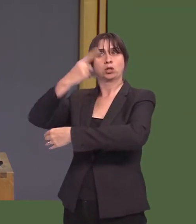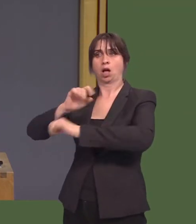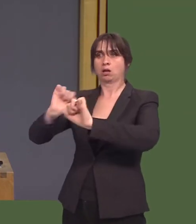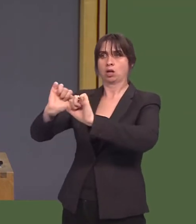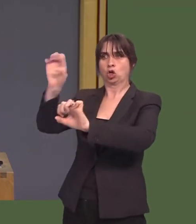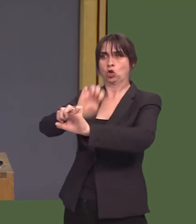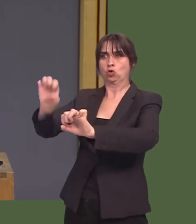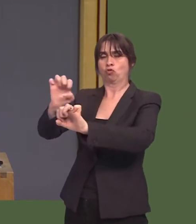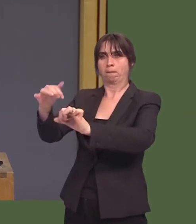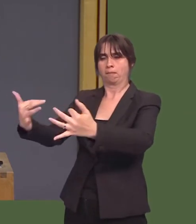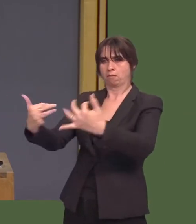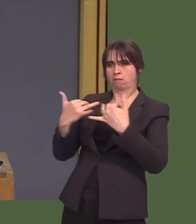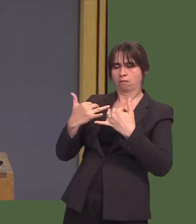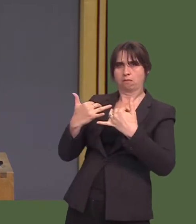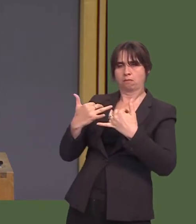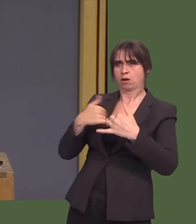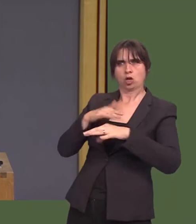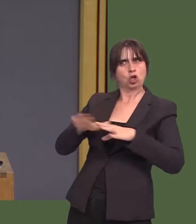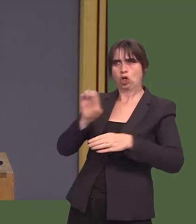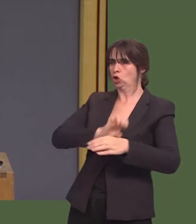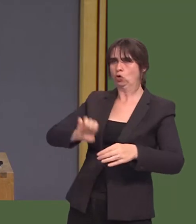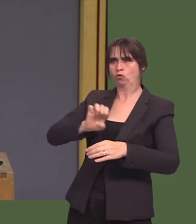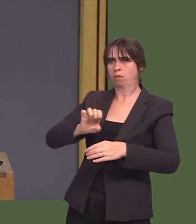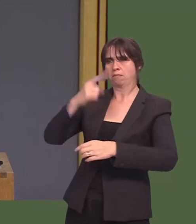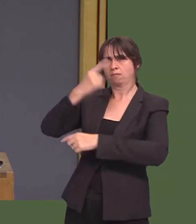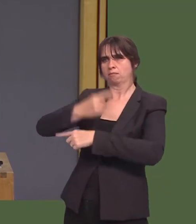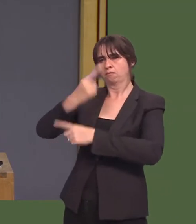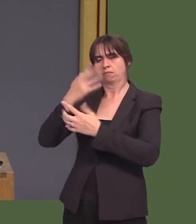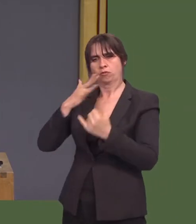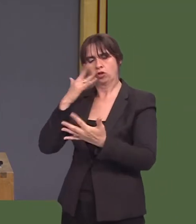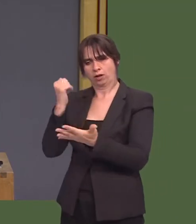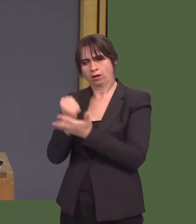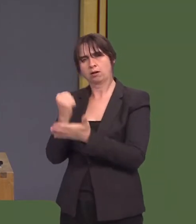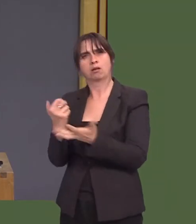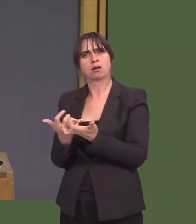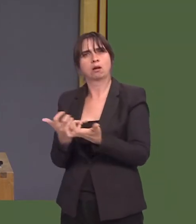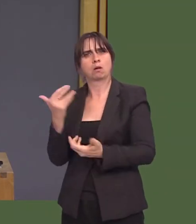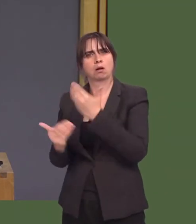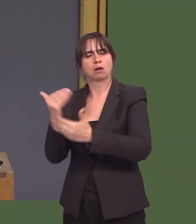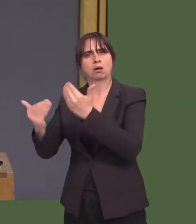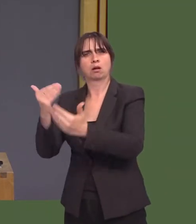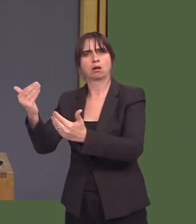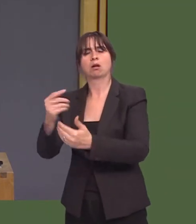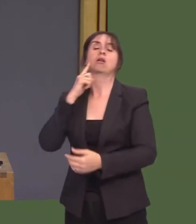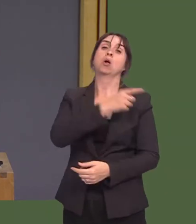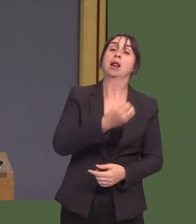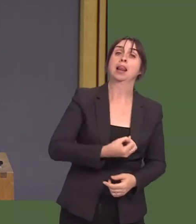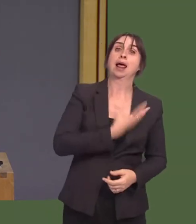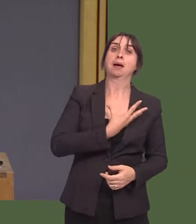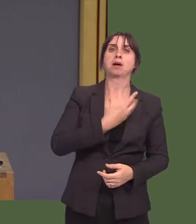the First Minister will have seen that both Jeremy Corbyn and John McDonnell have said that the Labour Party is formally committed to taking Britain out of the single market